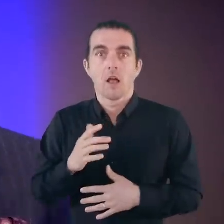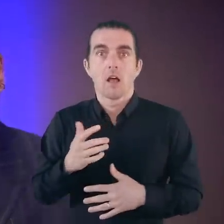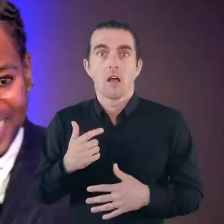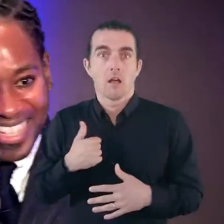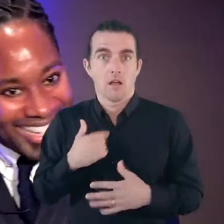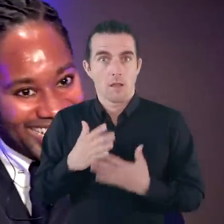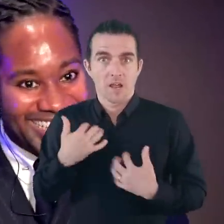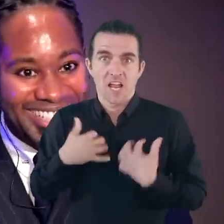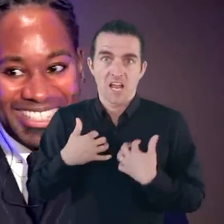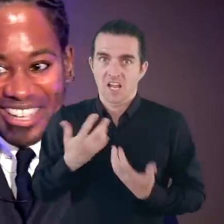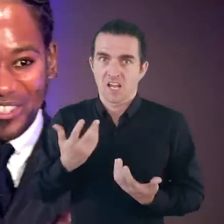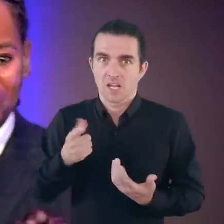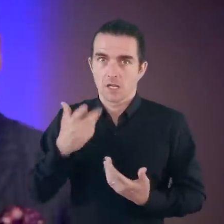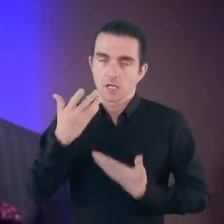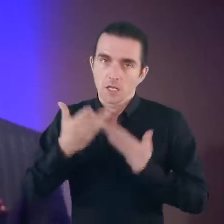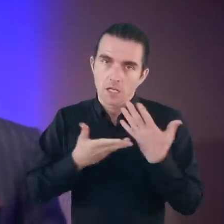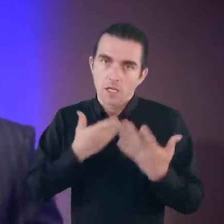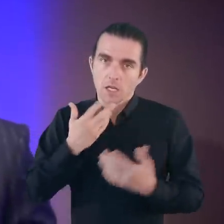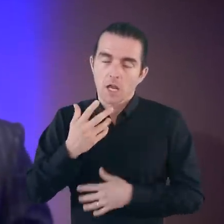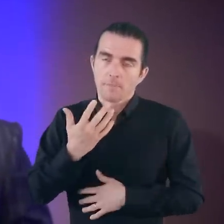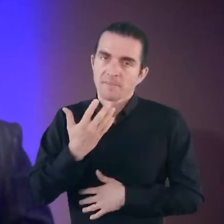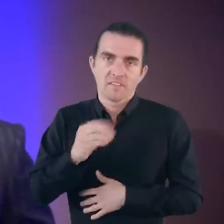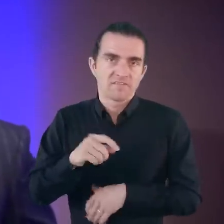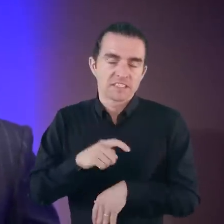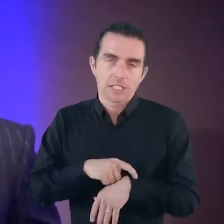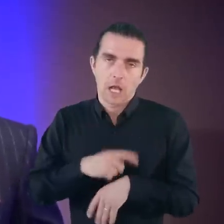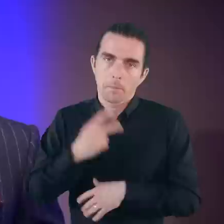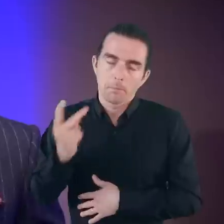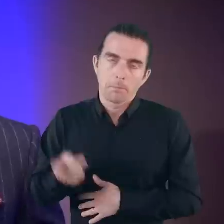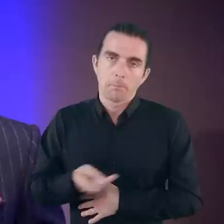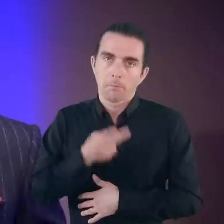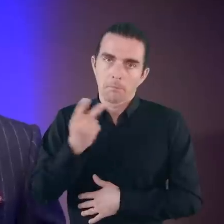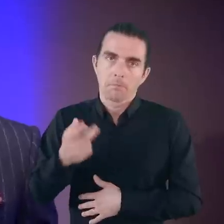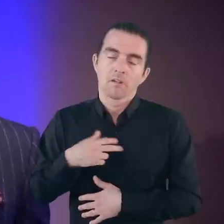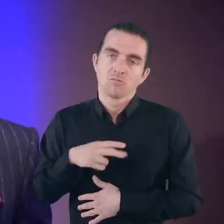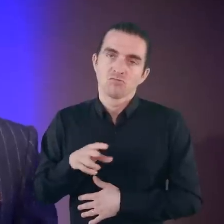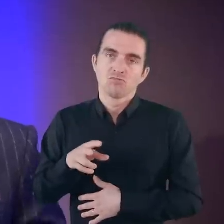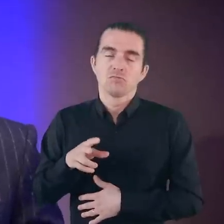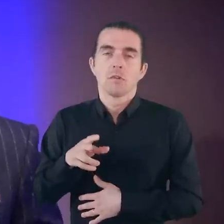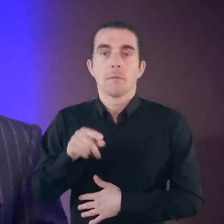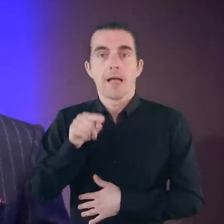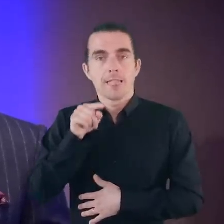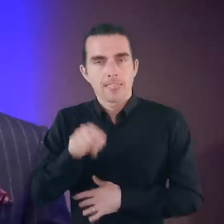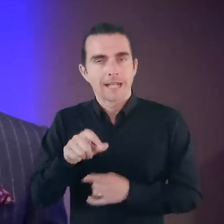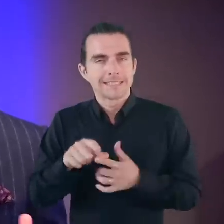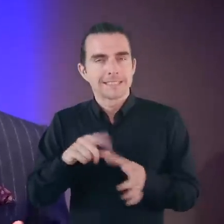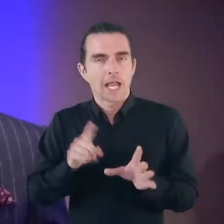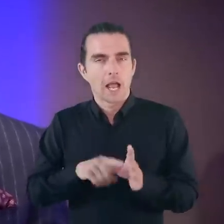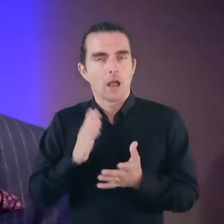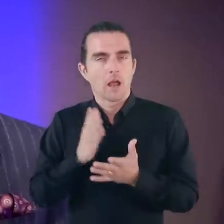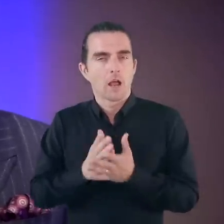I’m gonna have to tell him. He told that story about 50 times”. But, on this particular day,